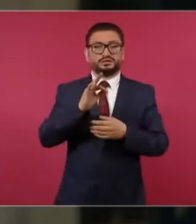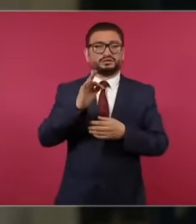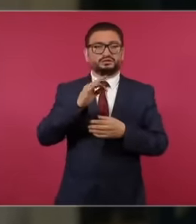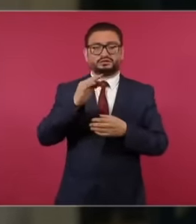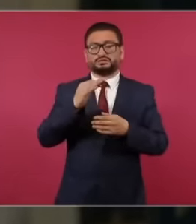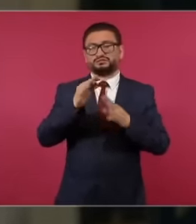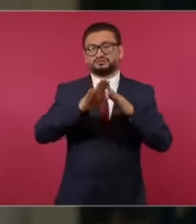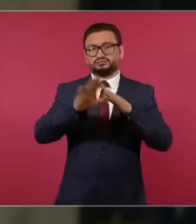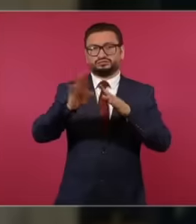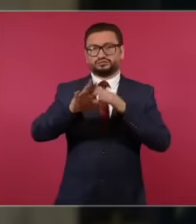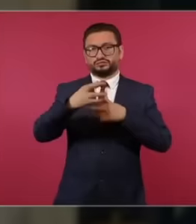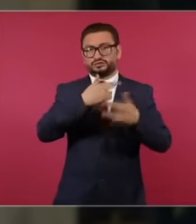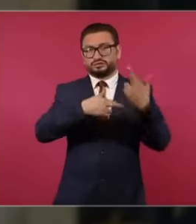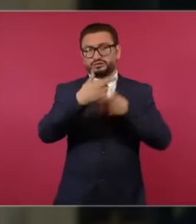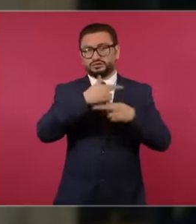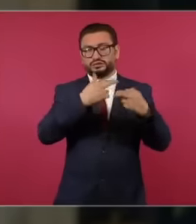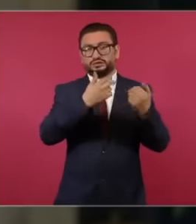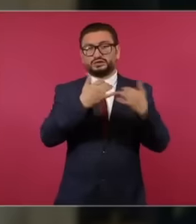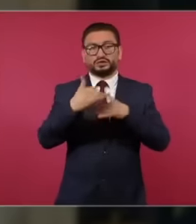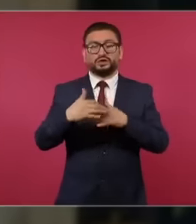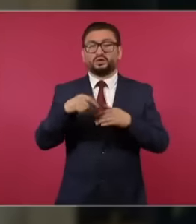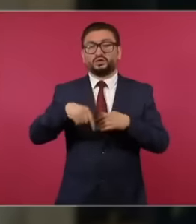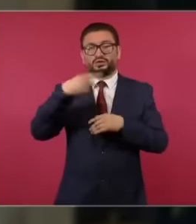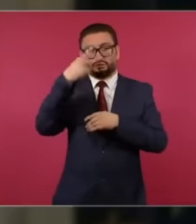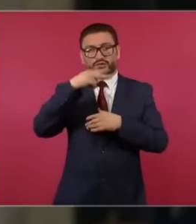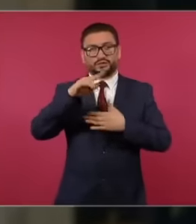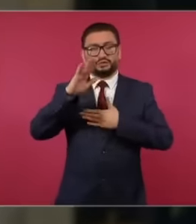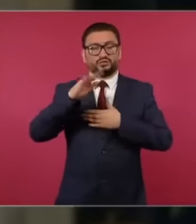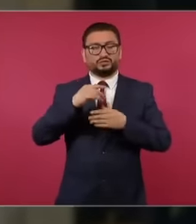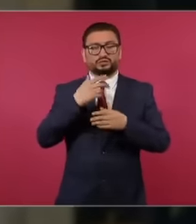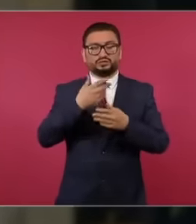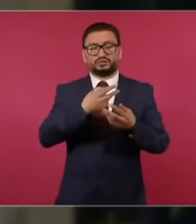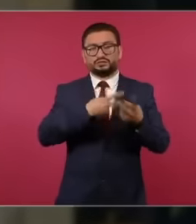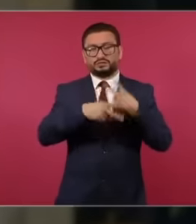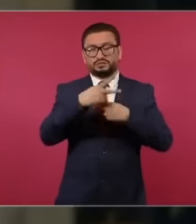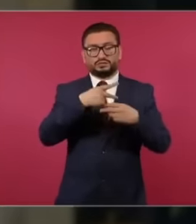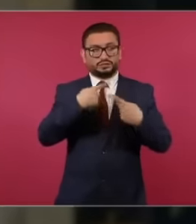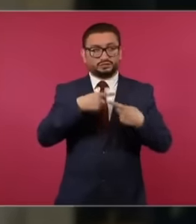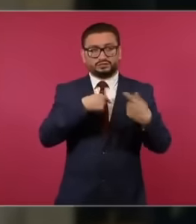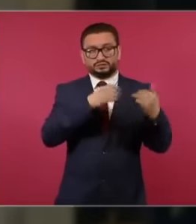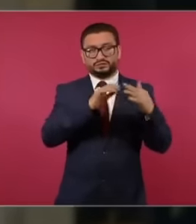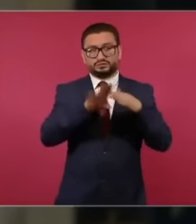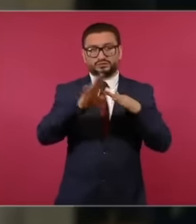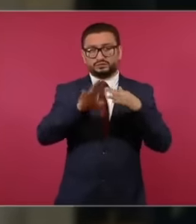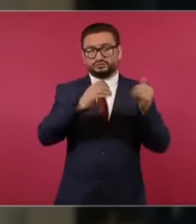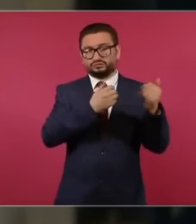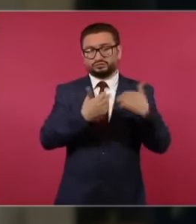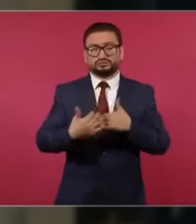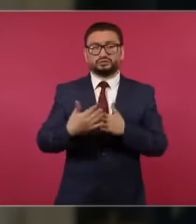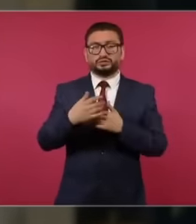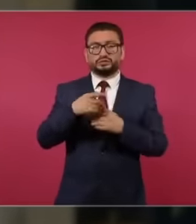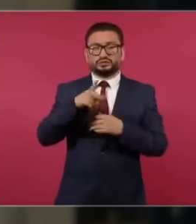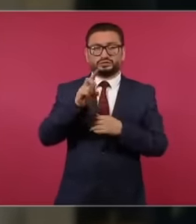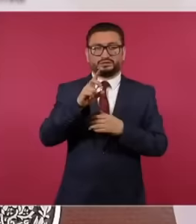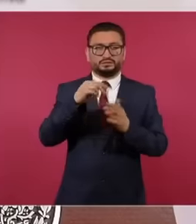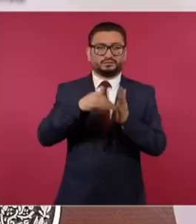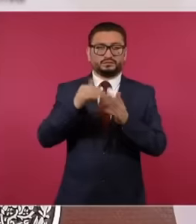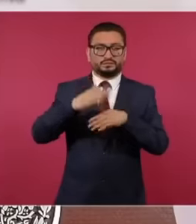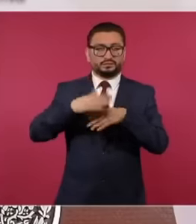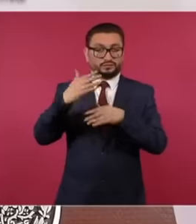are foreseeably going to increase. o Mexico has committed to receiving more migrants apart from the 30,000.